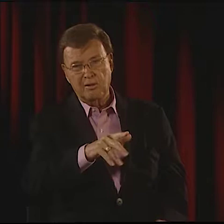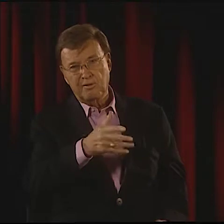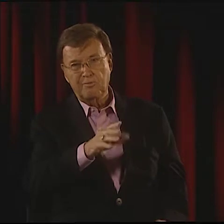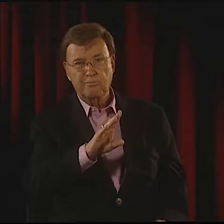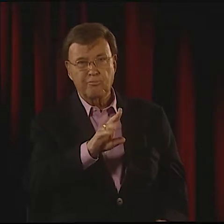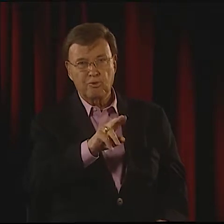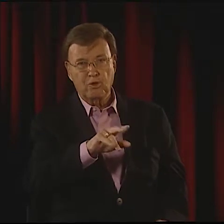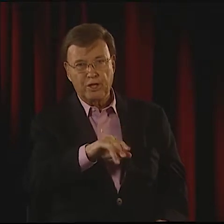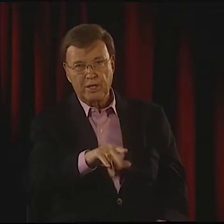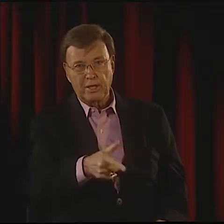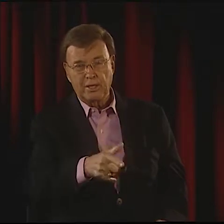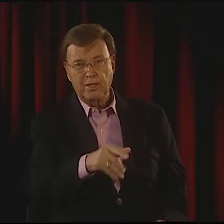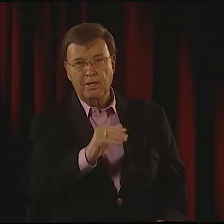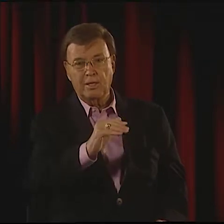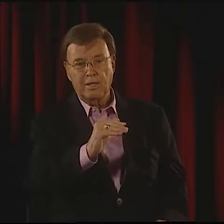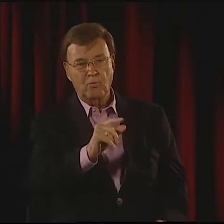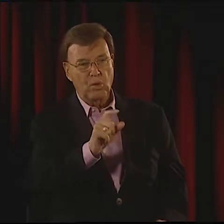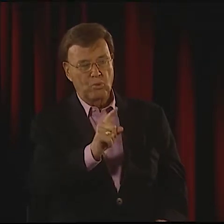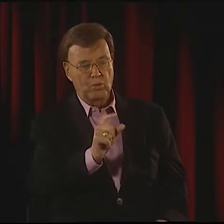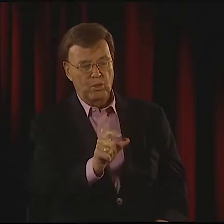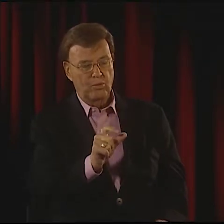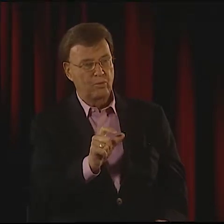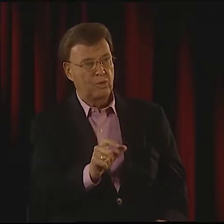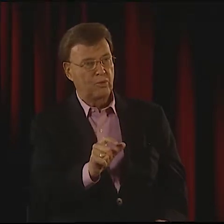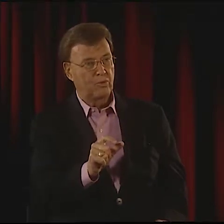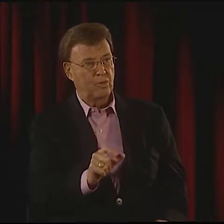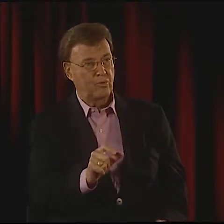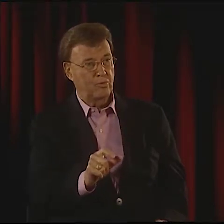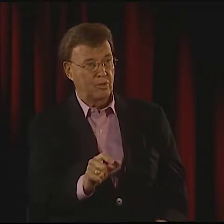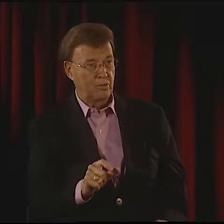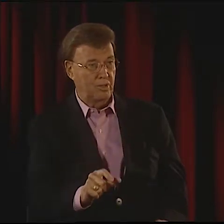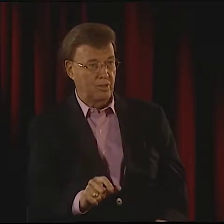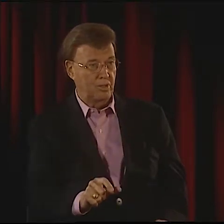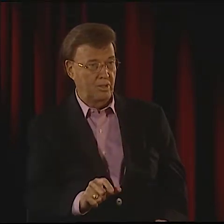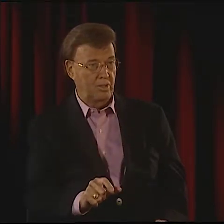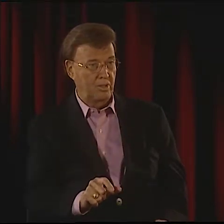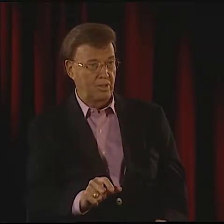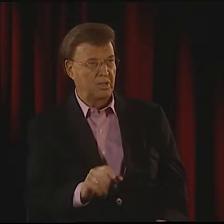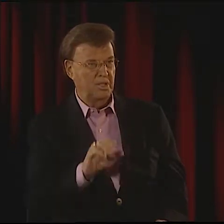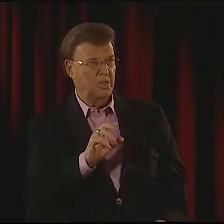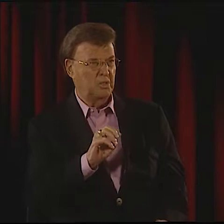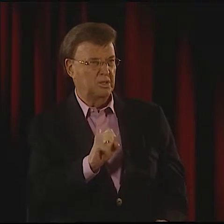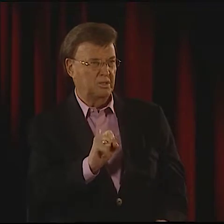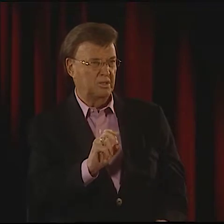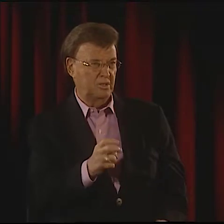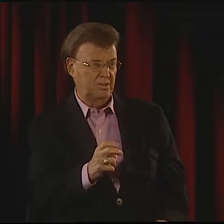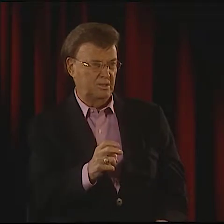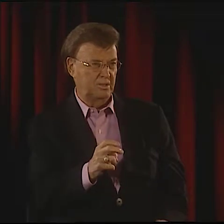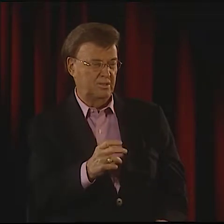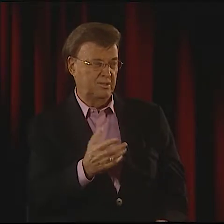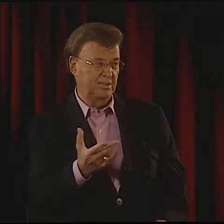"INTO THE GRAVE," OR "BURIED." "YOU CAN SAY IT EITHER WAY--